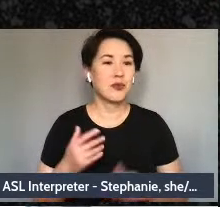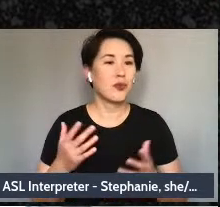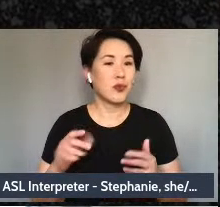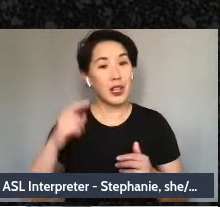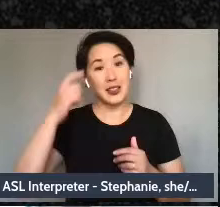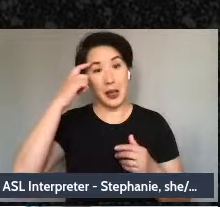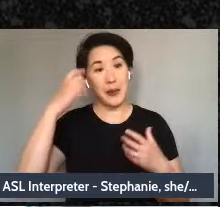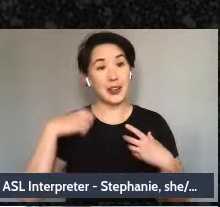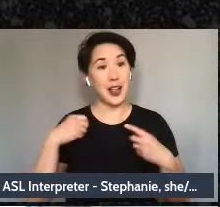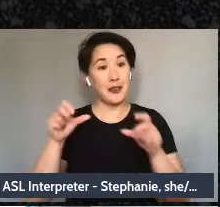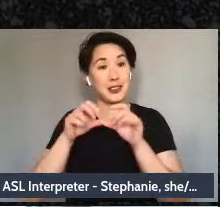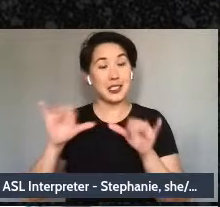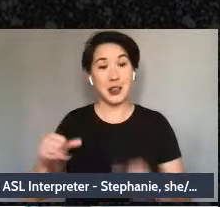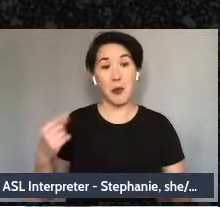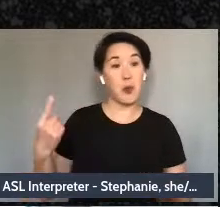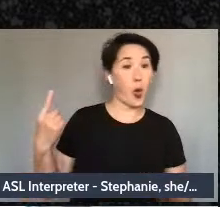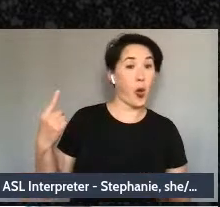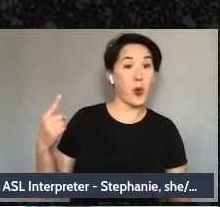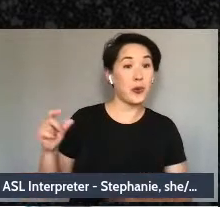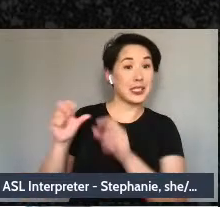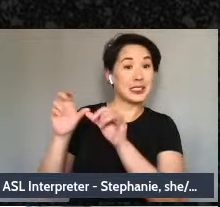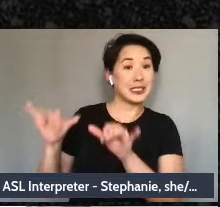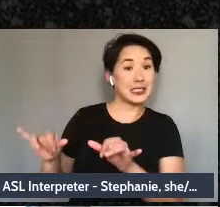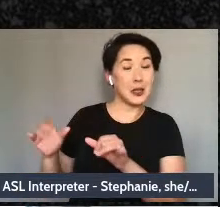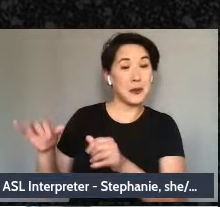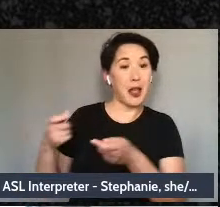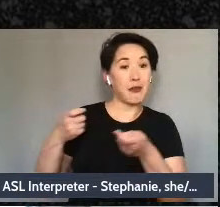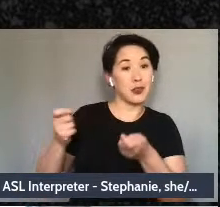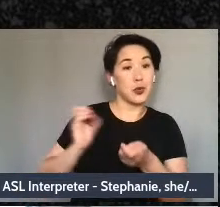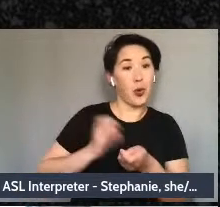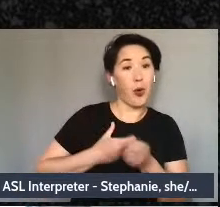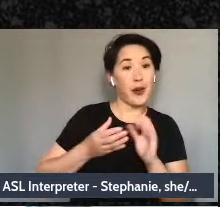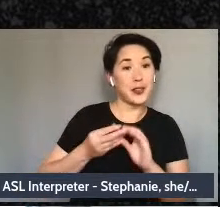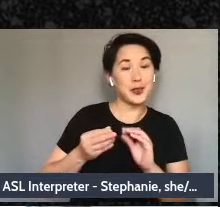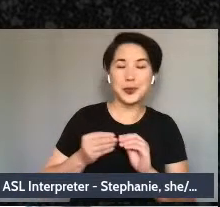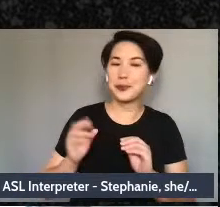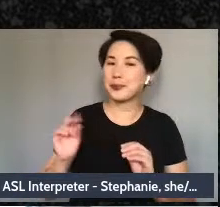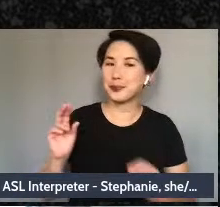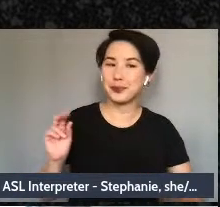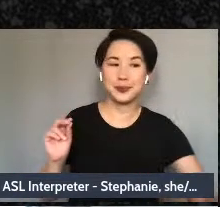not the only system that authors our stories, but there's lots of people who are actually trying to